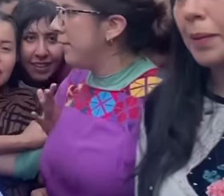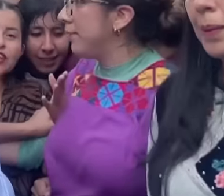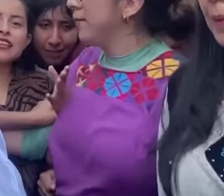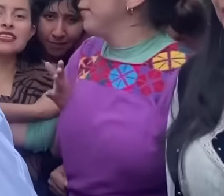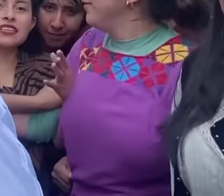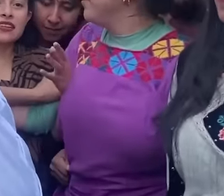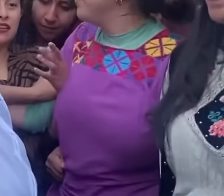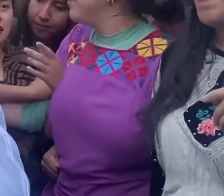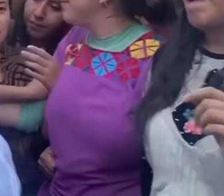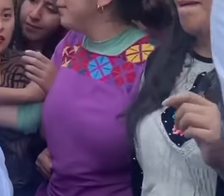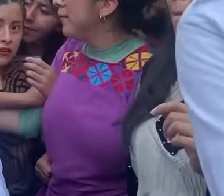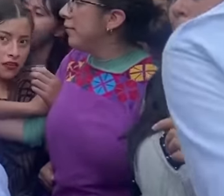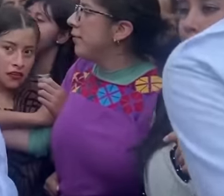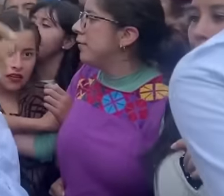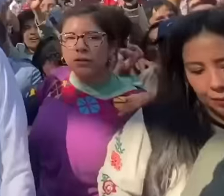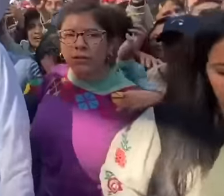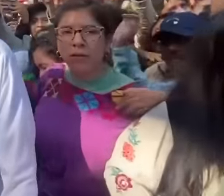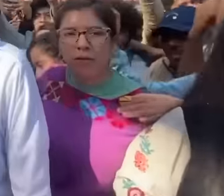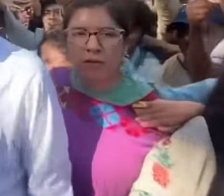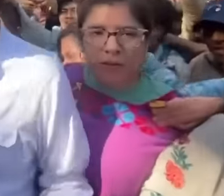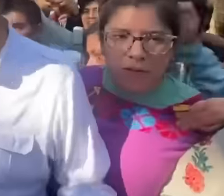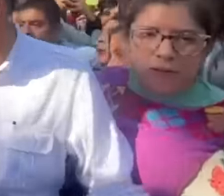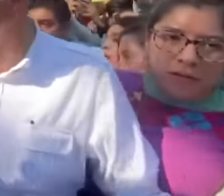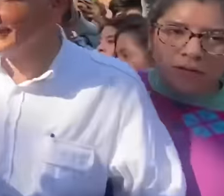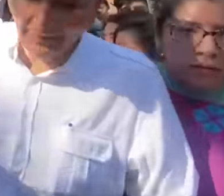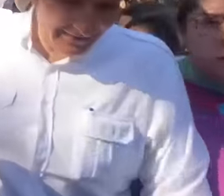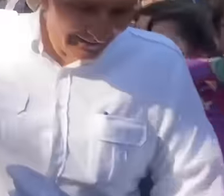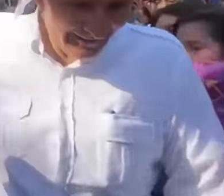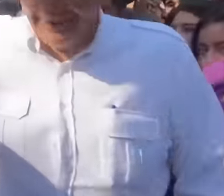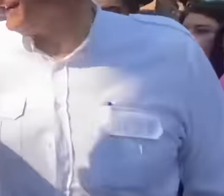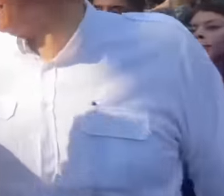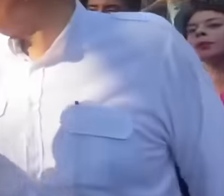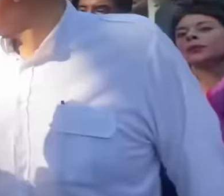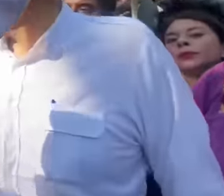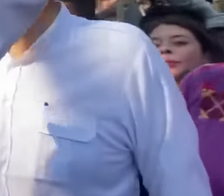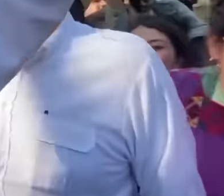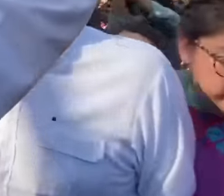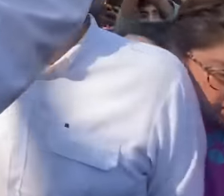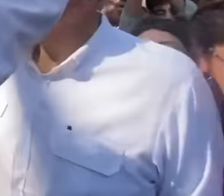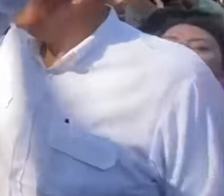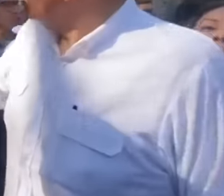Mexican people find out about all the acts of corruption that sank Mexico in the